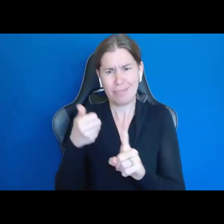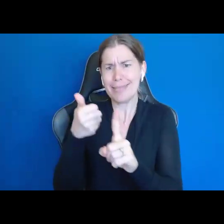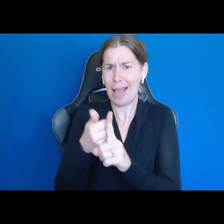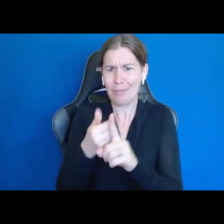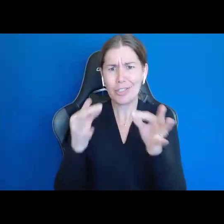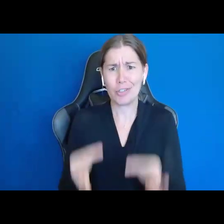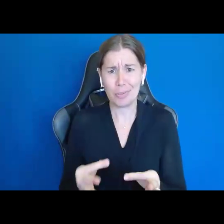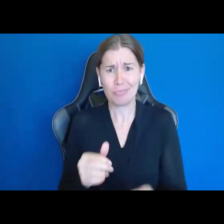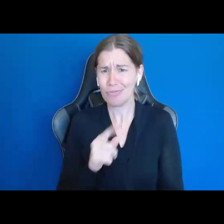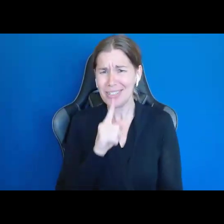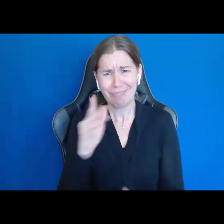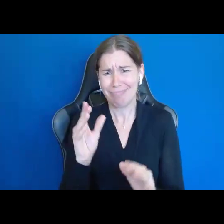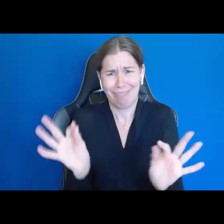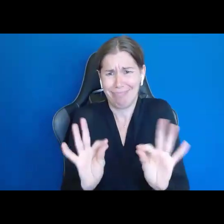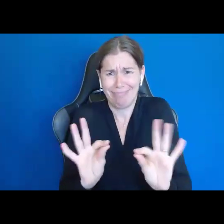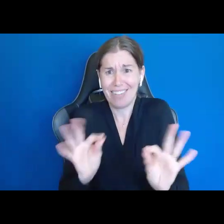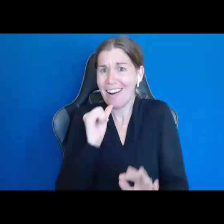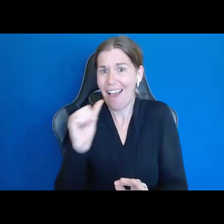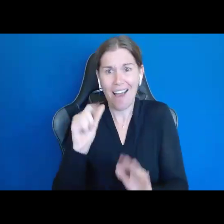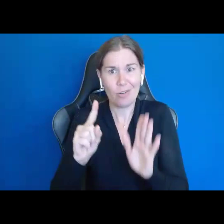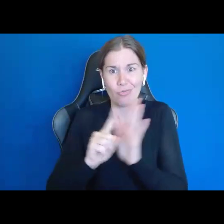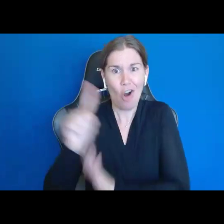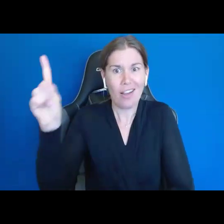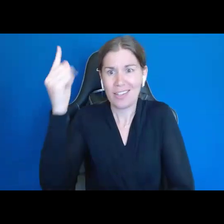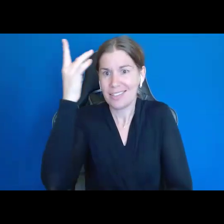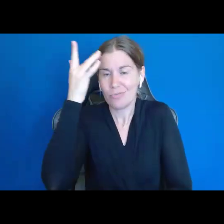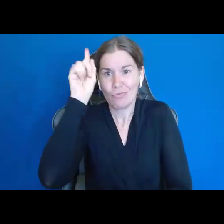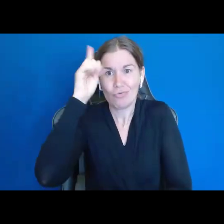If we empower people, if we give people a chance,